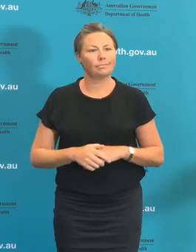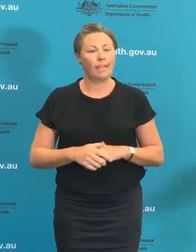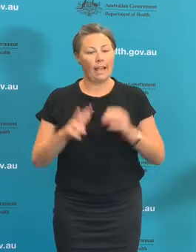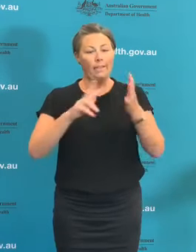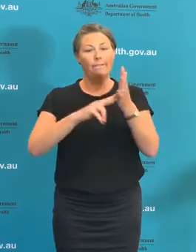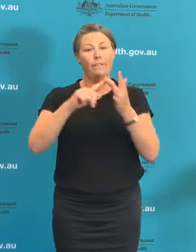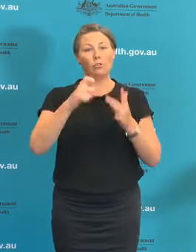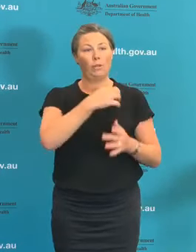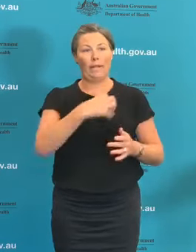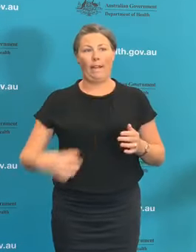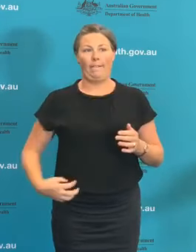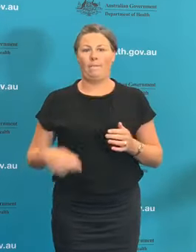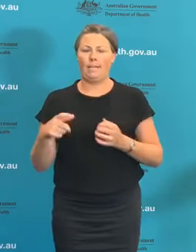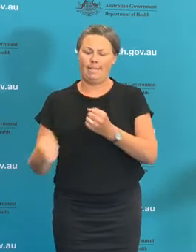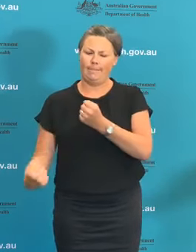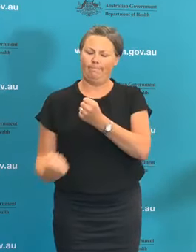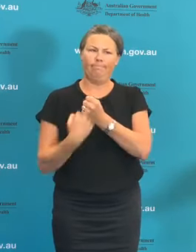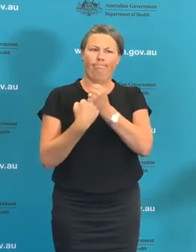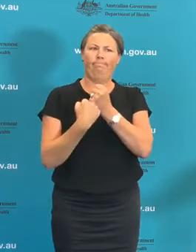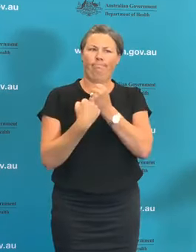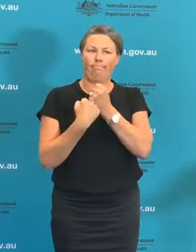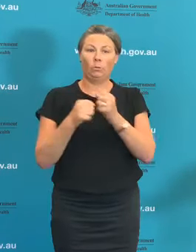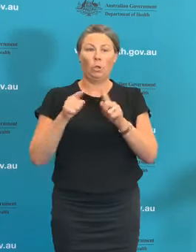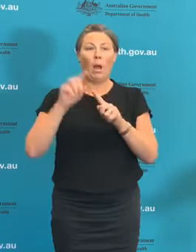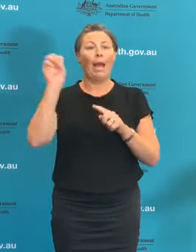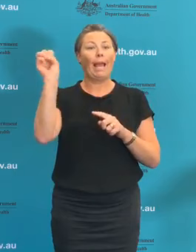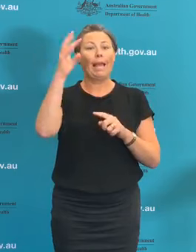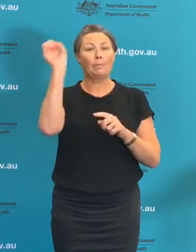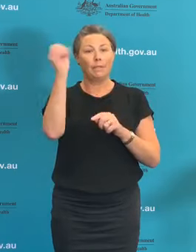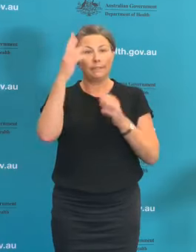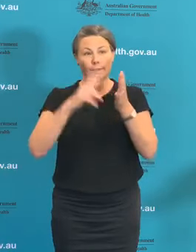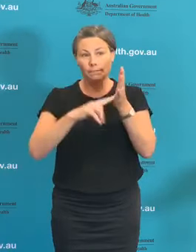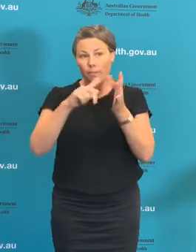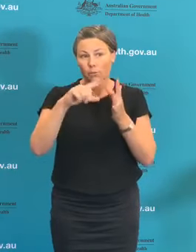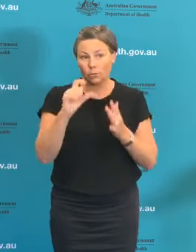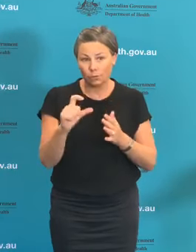Government's support of this, Ambulance Victoria and in particular the